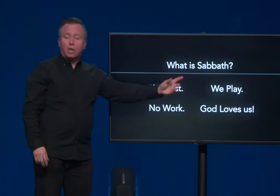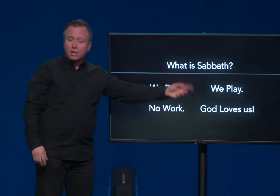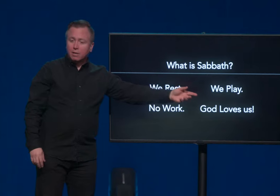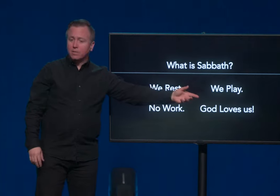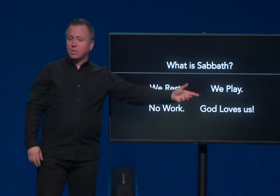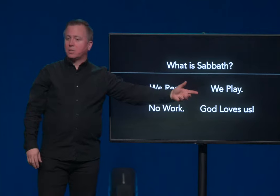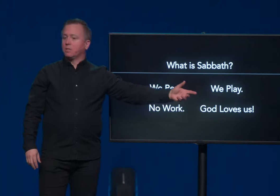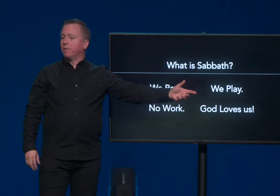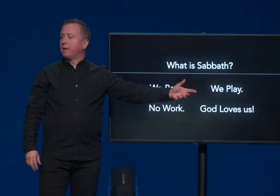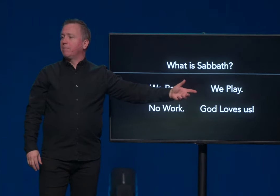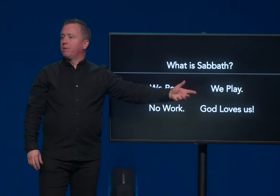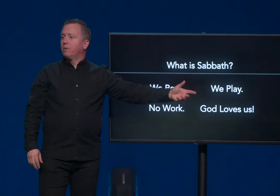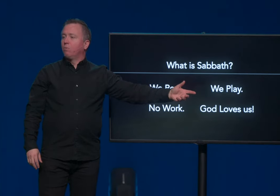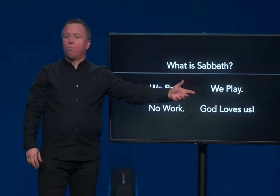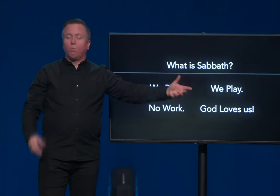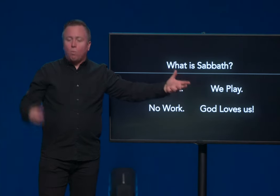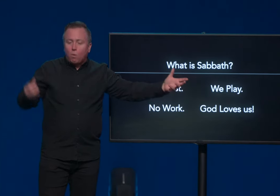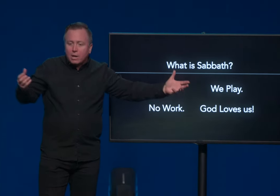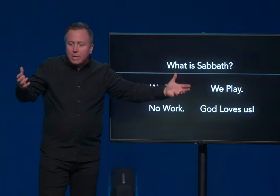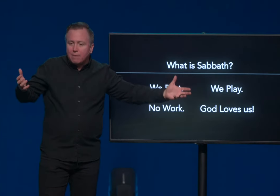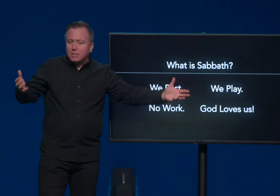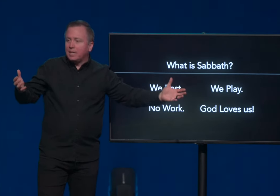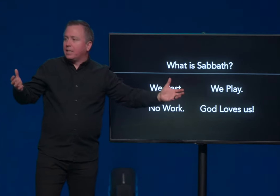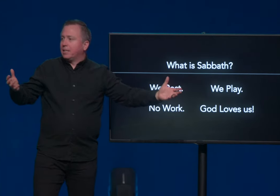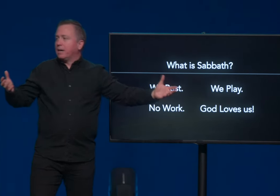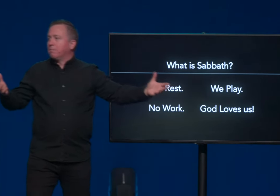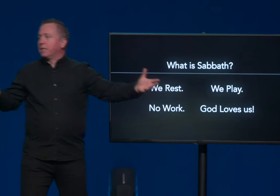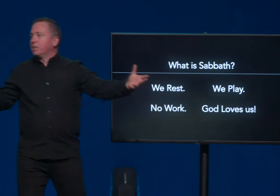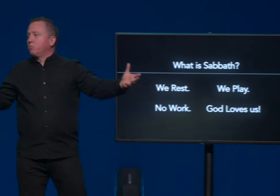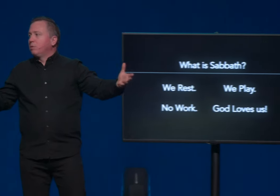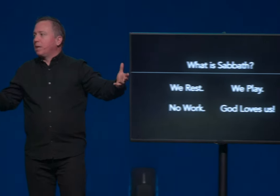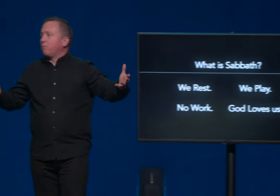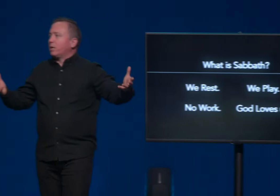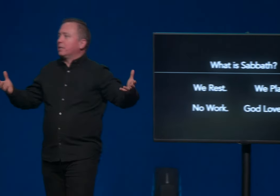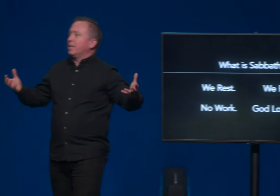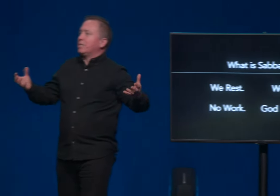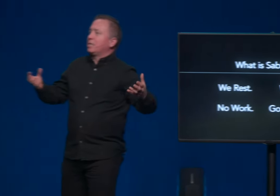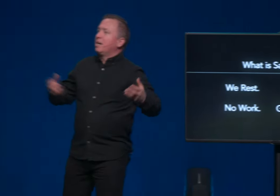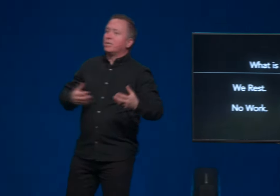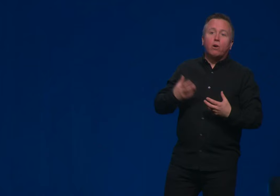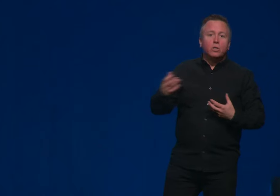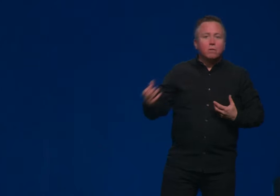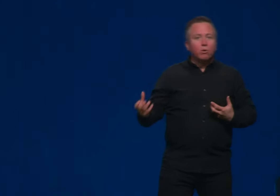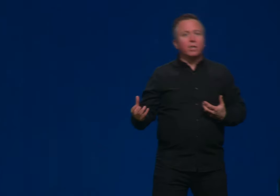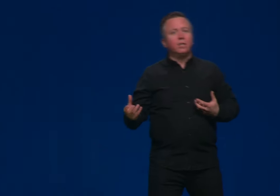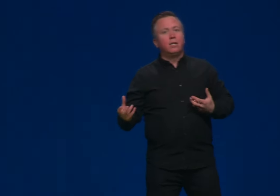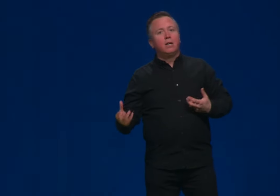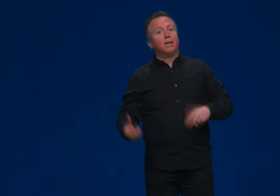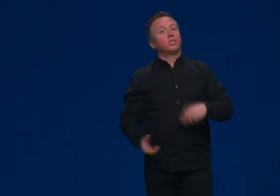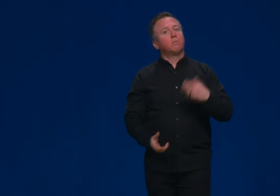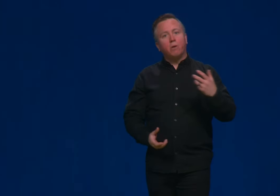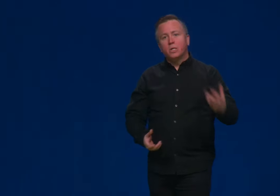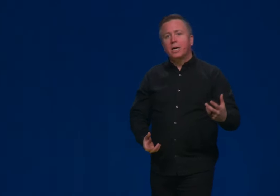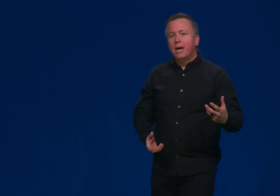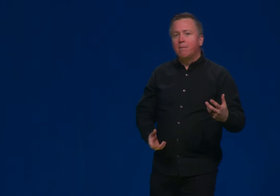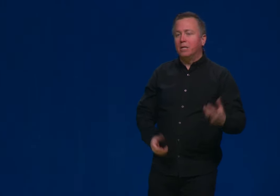God loves us right? Why do we have a day like that? Because we recognize as hard as I'm working and as smart as I am